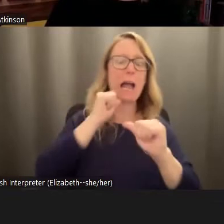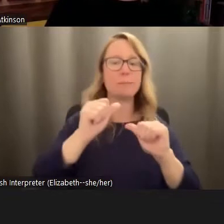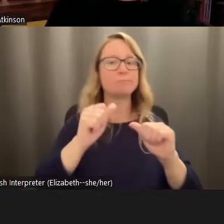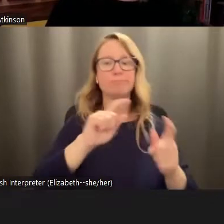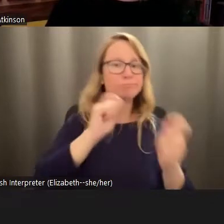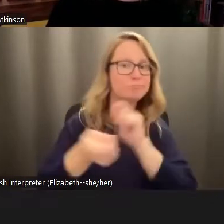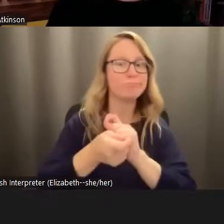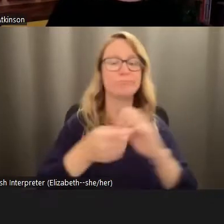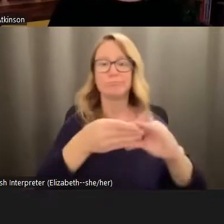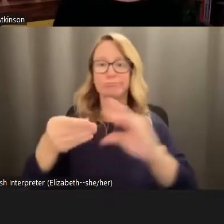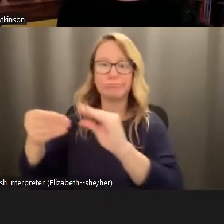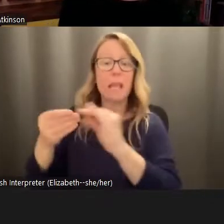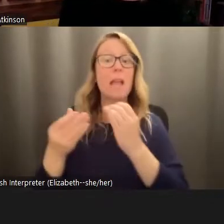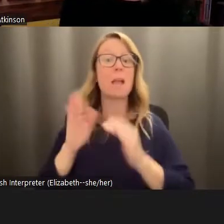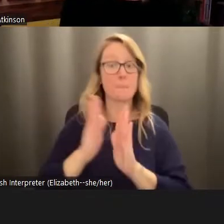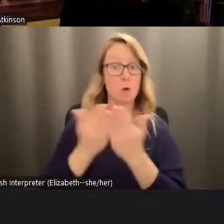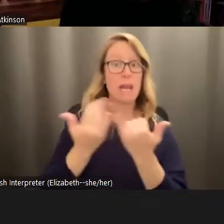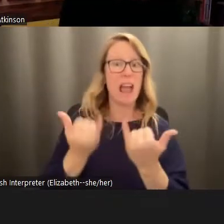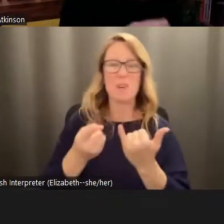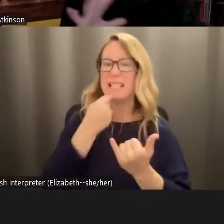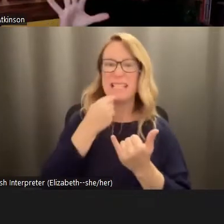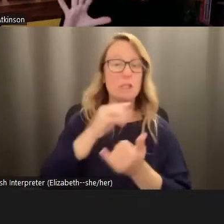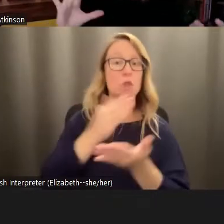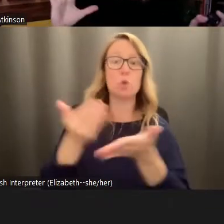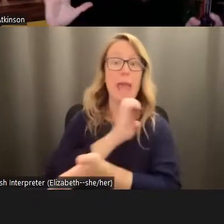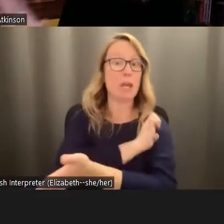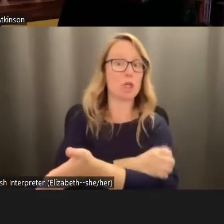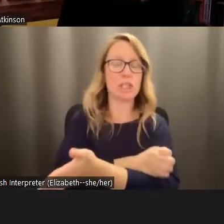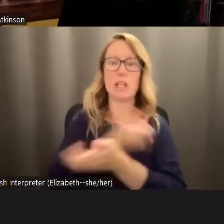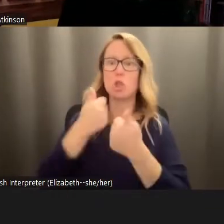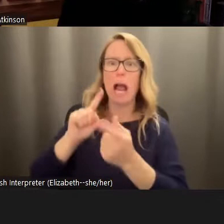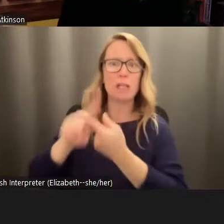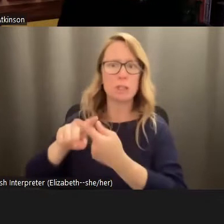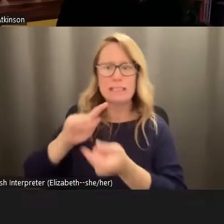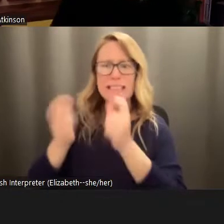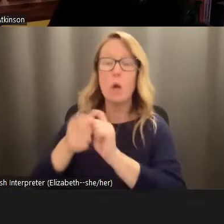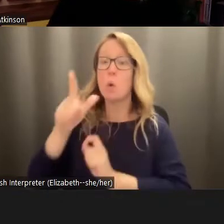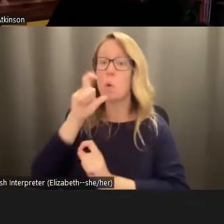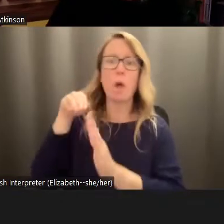says, he's now redirecting all that energy to rushing around debunking the climate Doomers, who say it's too late to save